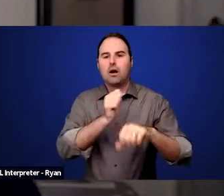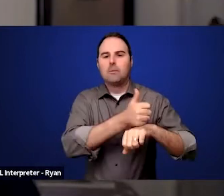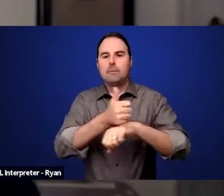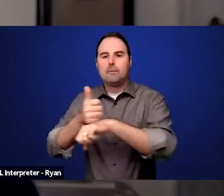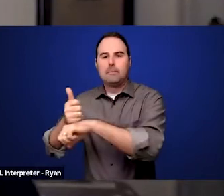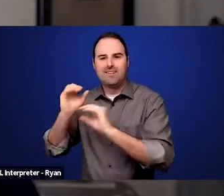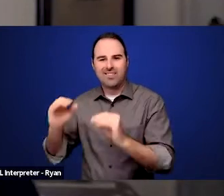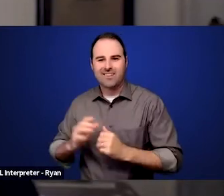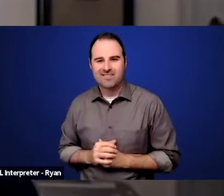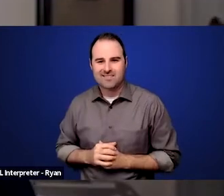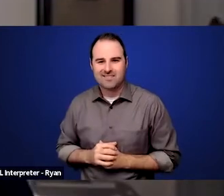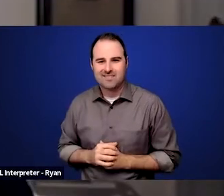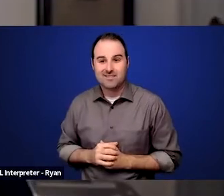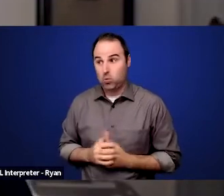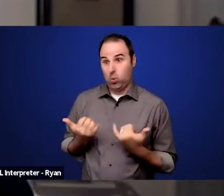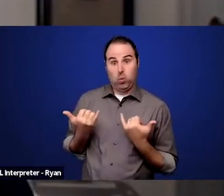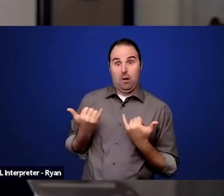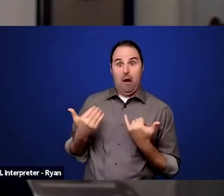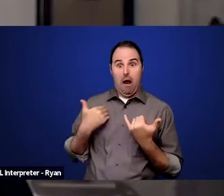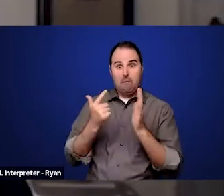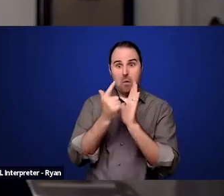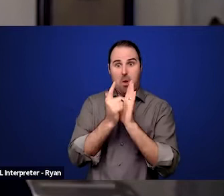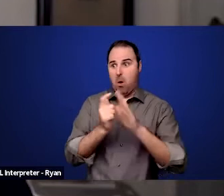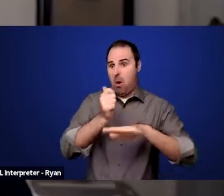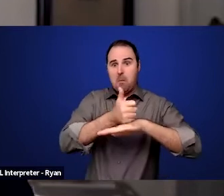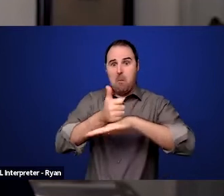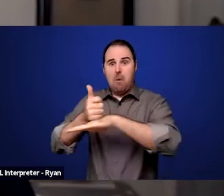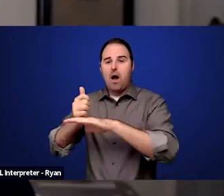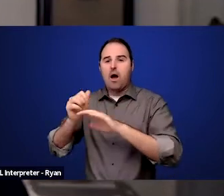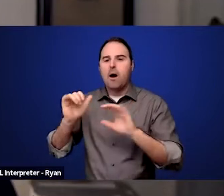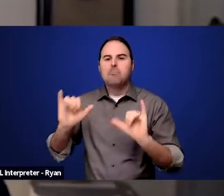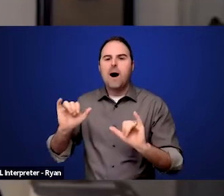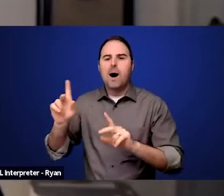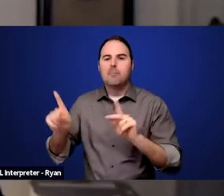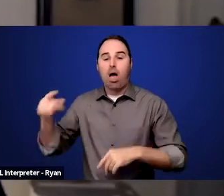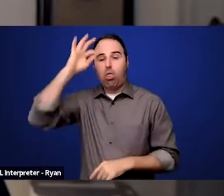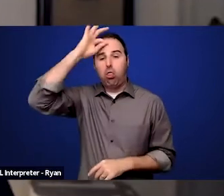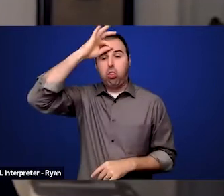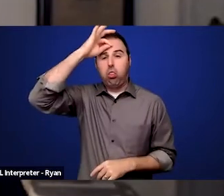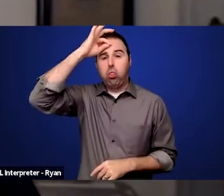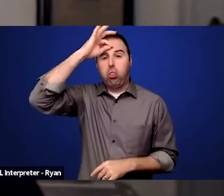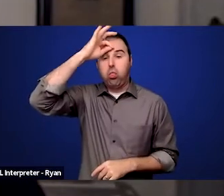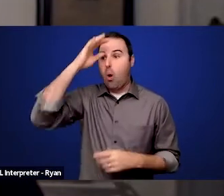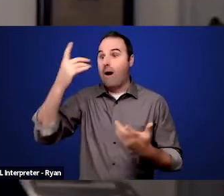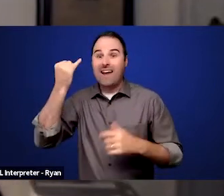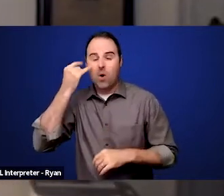people frequently don't know about the laws and if they've heard of them, they don't know how to utilize them.